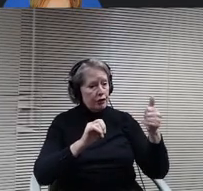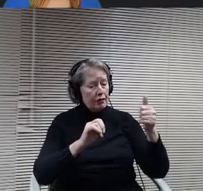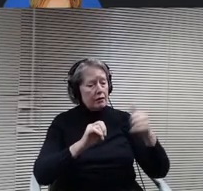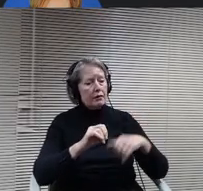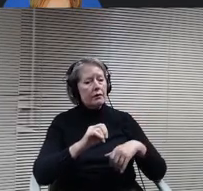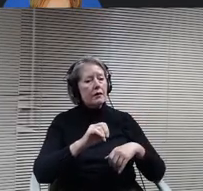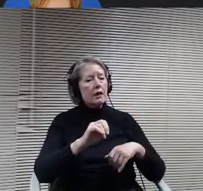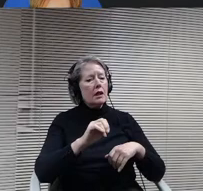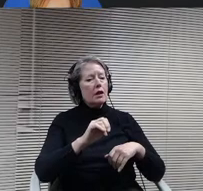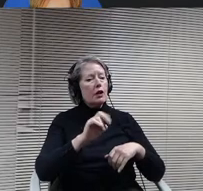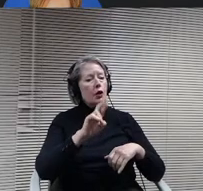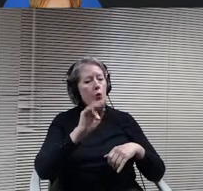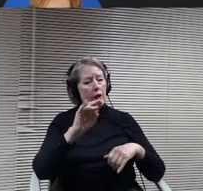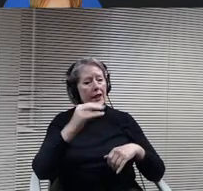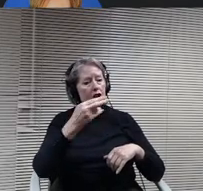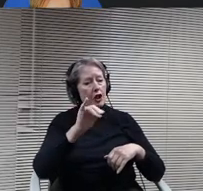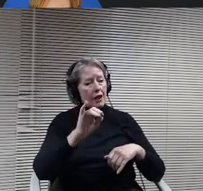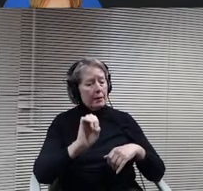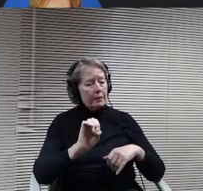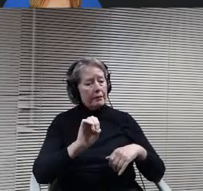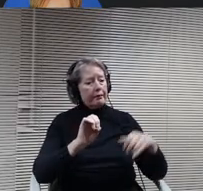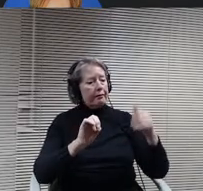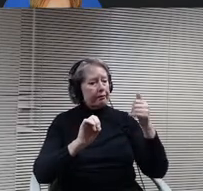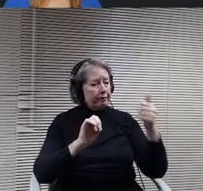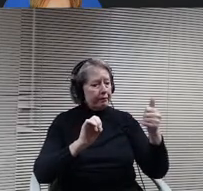I board member Vitaly I board